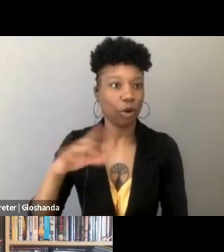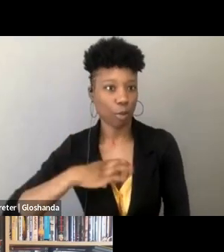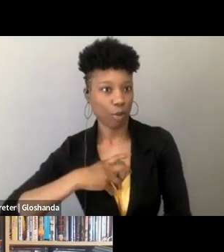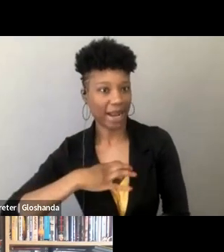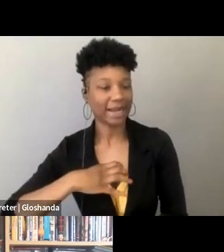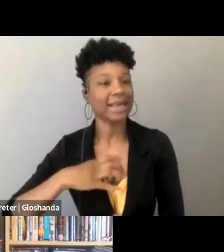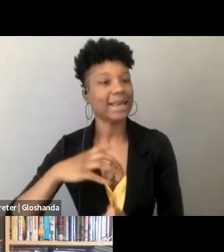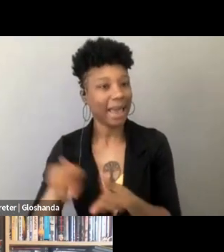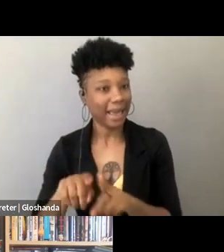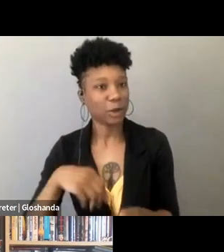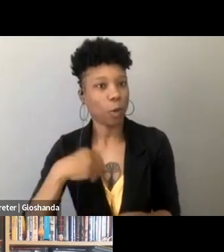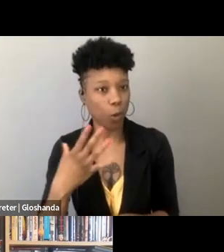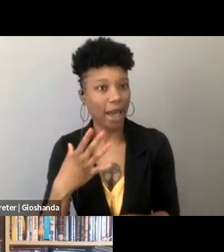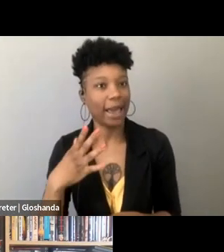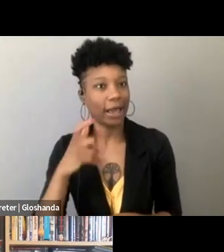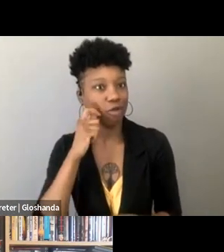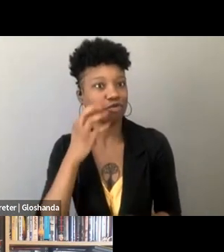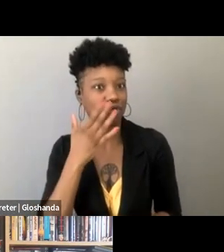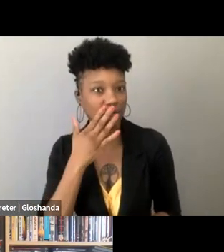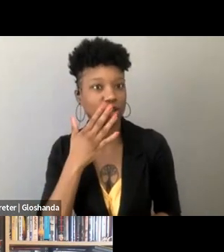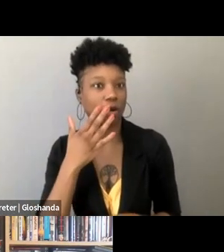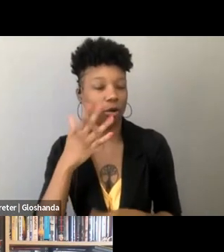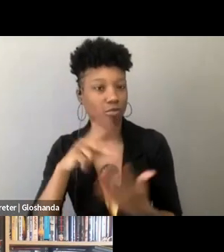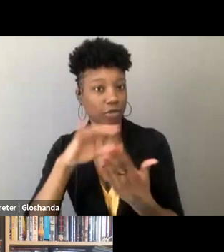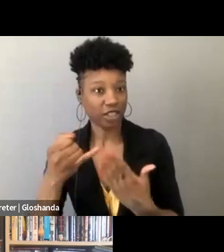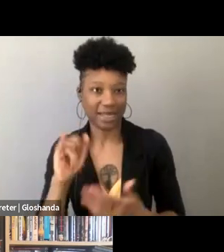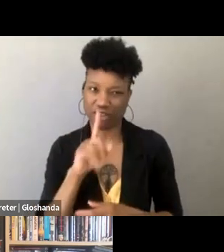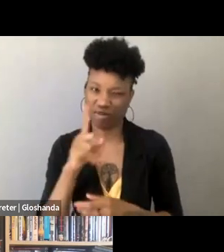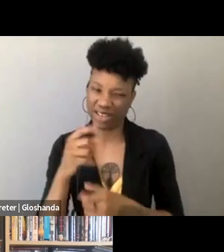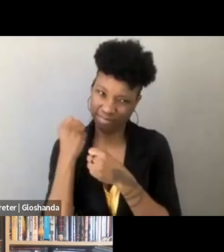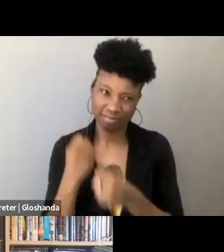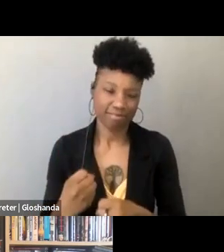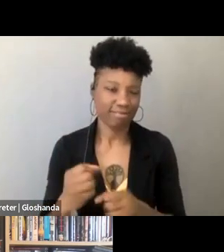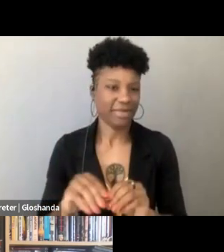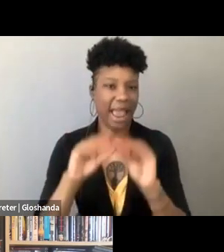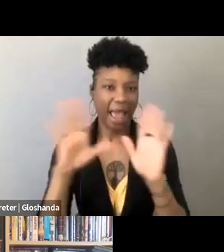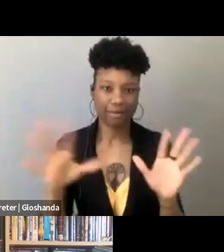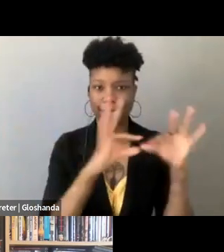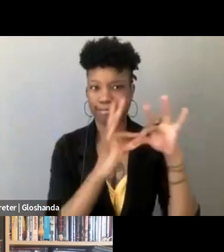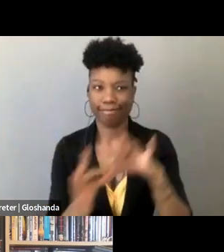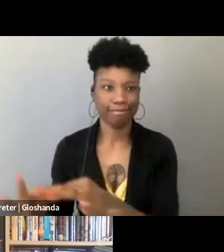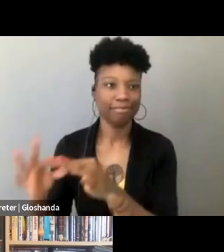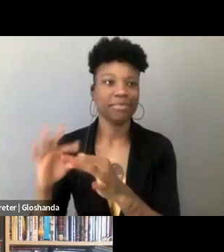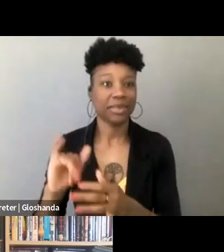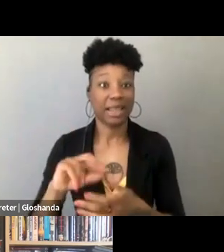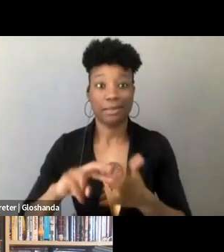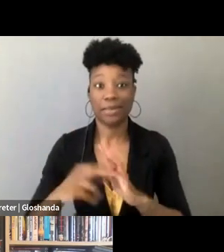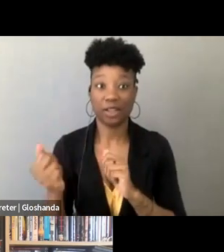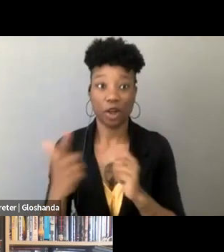I mean, I think that's a very heavy and obvious through line that does, you know, put these, all of these organizations